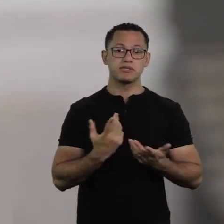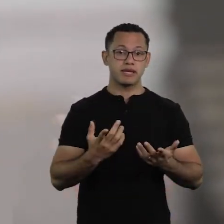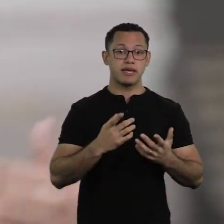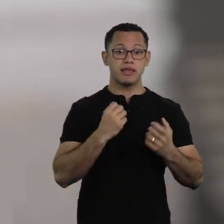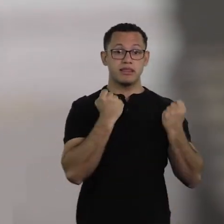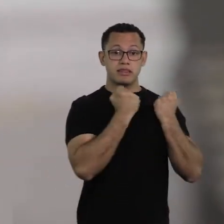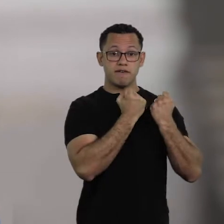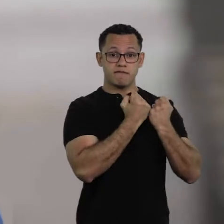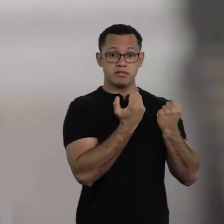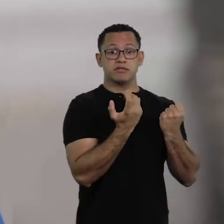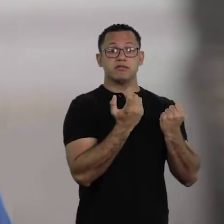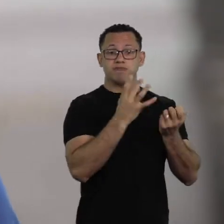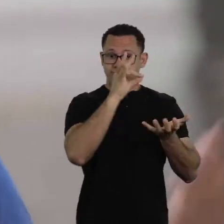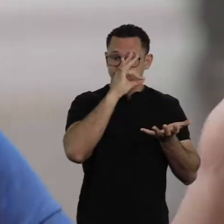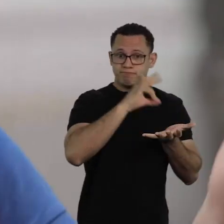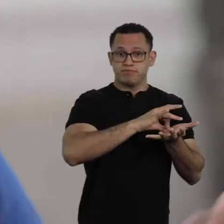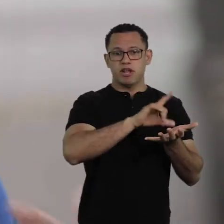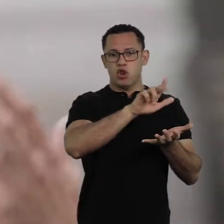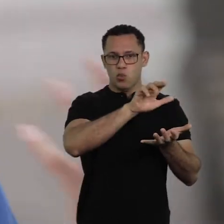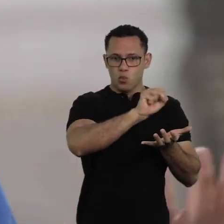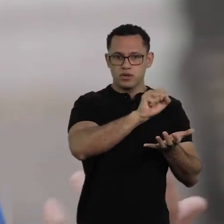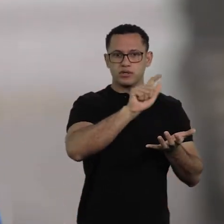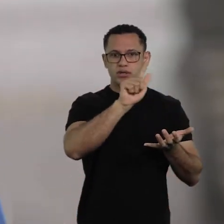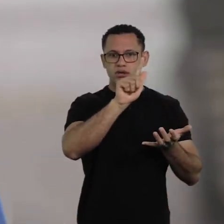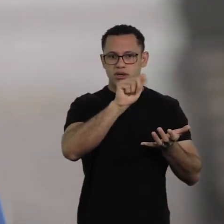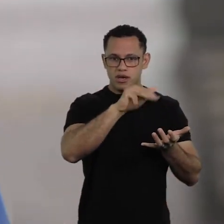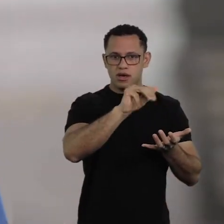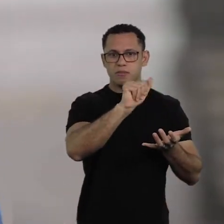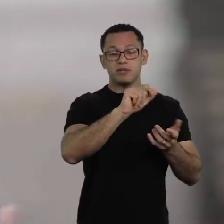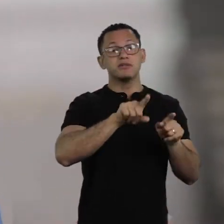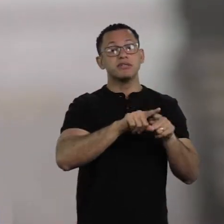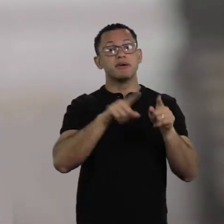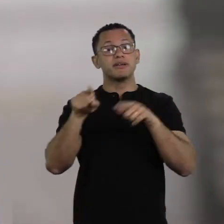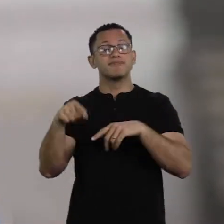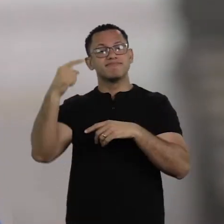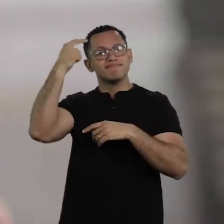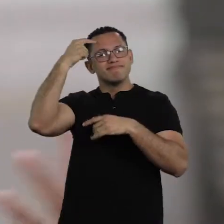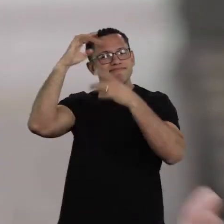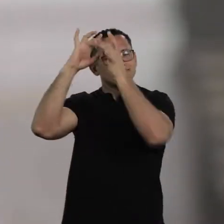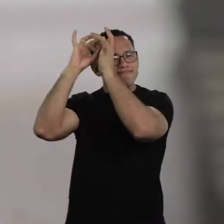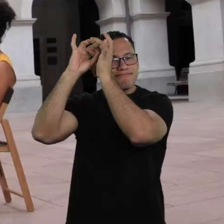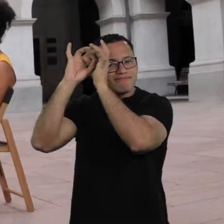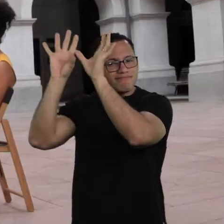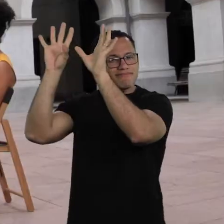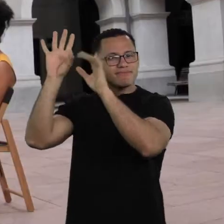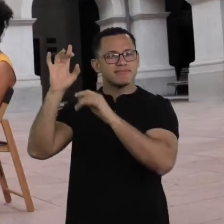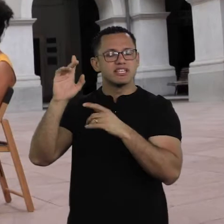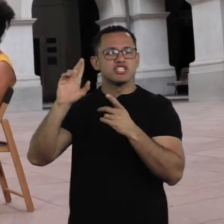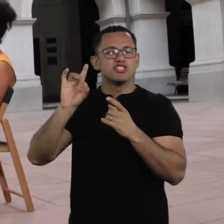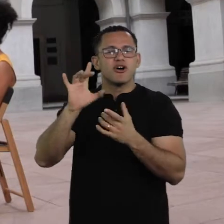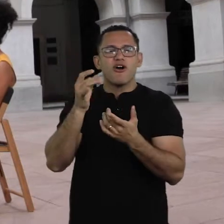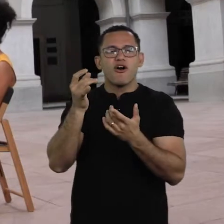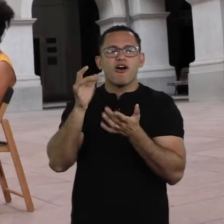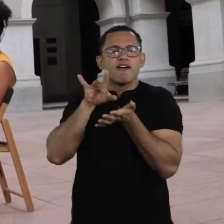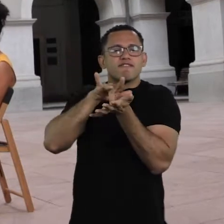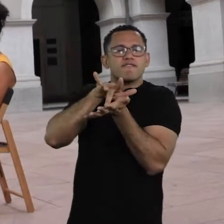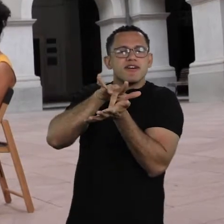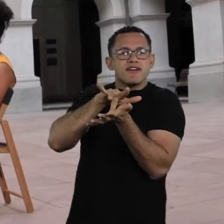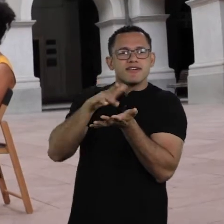real advocates like Luiz Gama, but also, where there was a sham liberalism